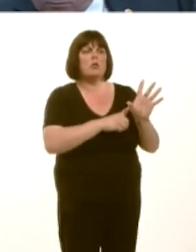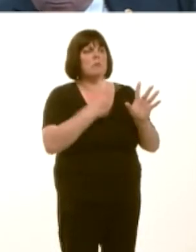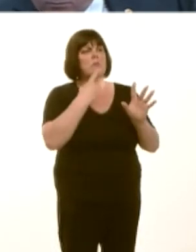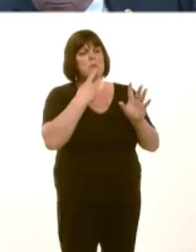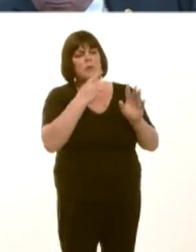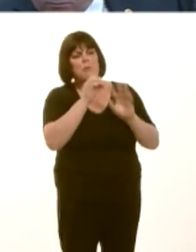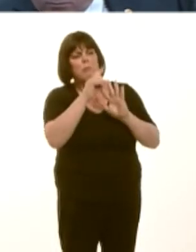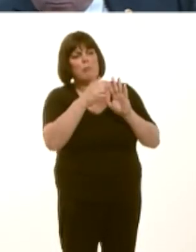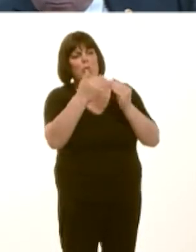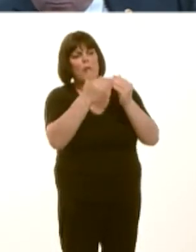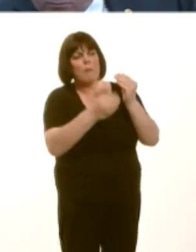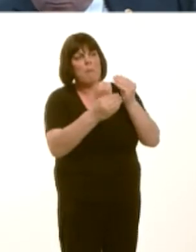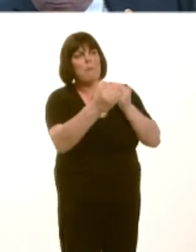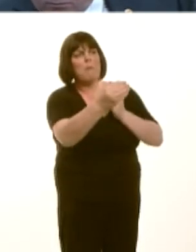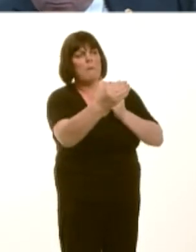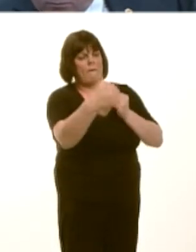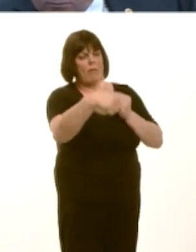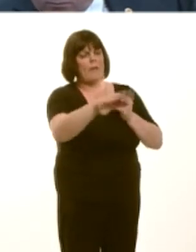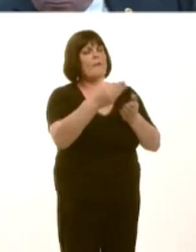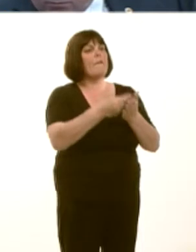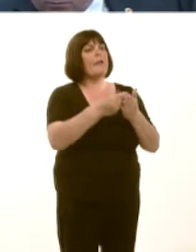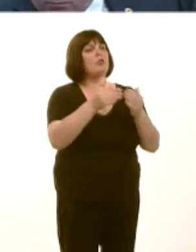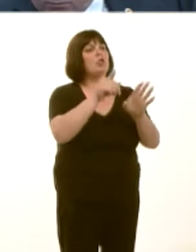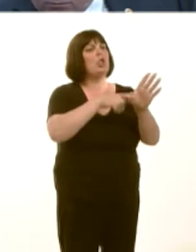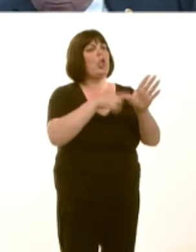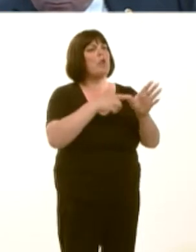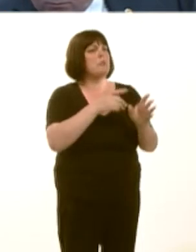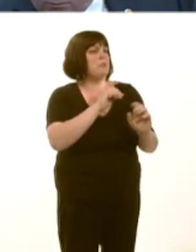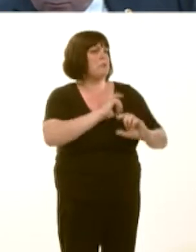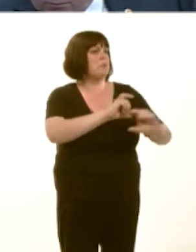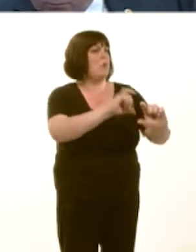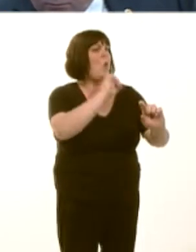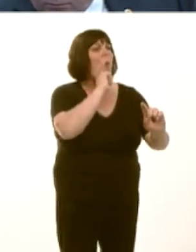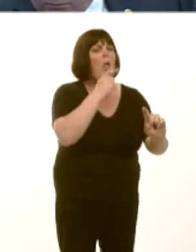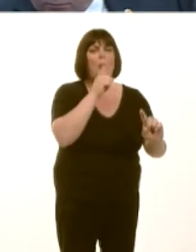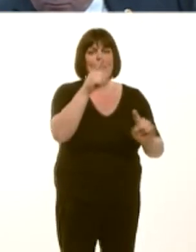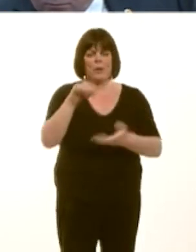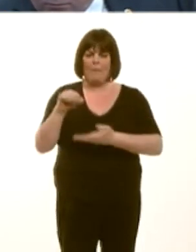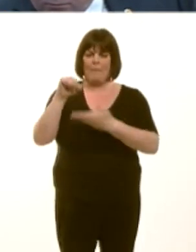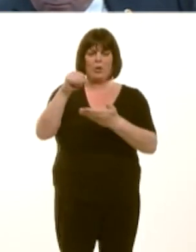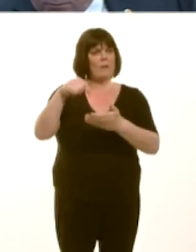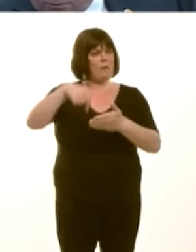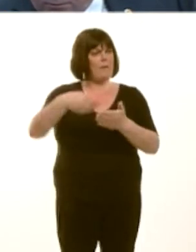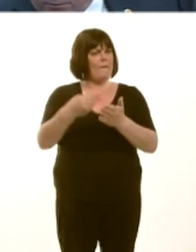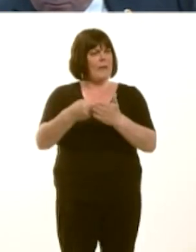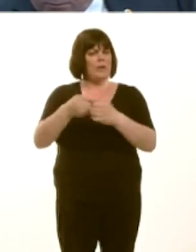hon. Yn y gyllideb ar gyfer y flwyddyn ariannol hon, mae yna doriad o chwarter, i lawr o £12.5